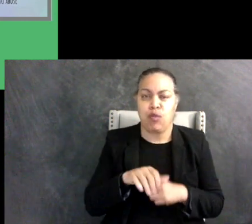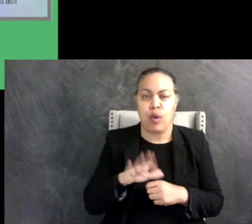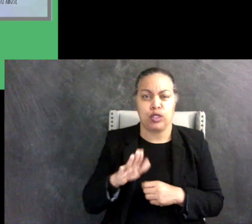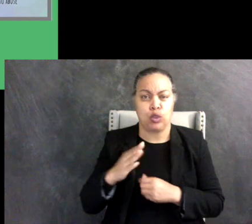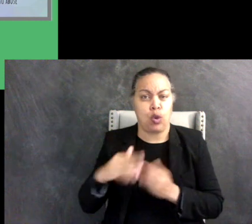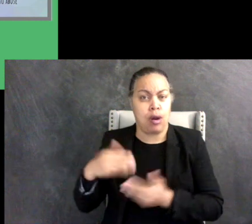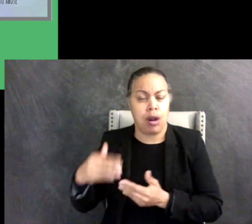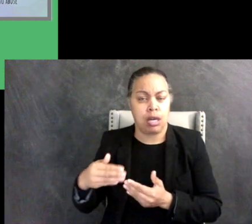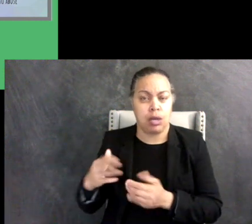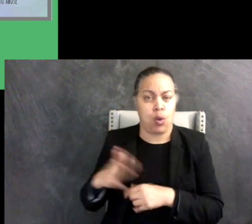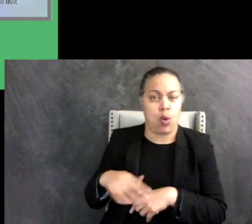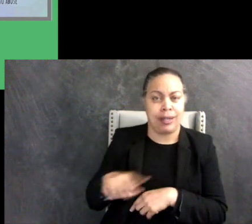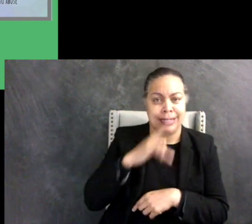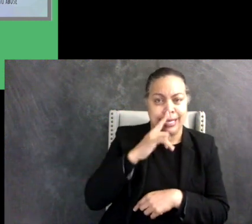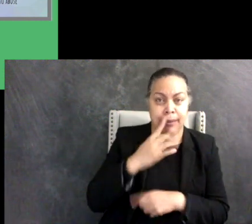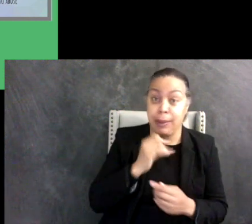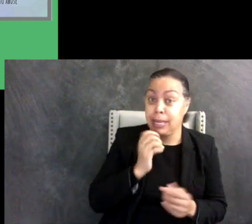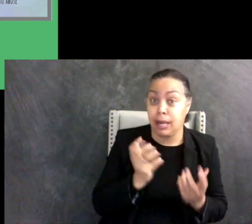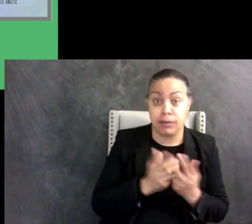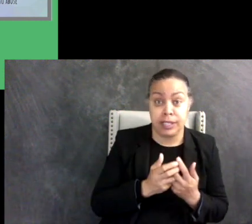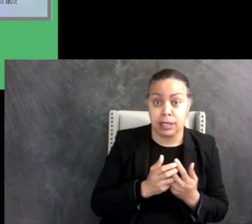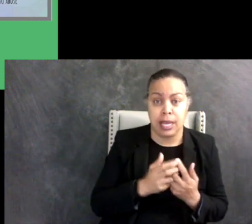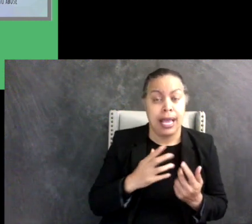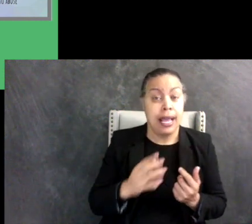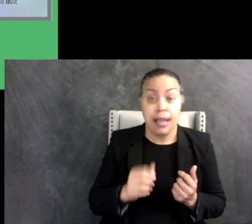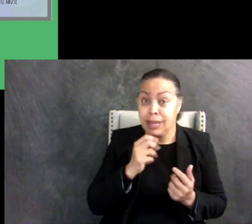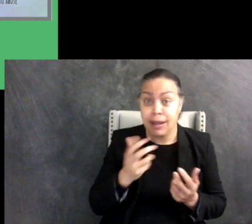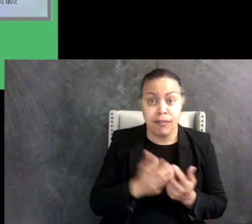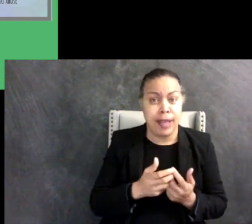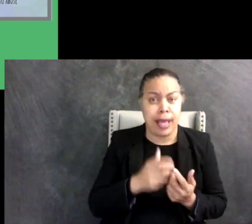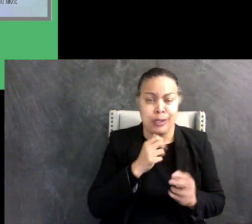and if it doesn't, don't belittle them for it. You'll have to understand